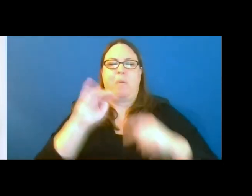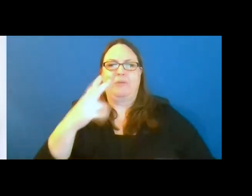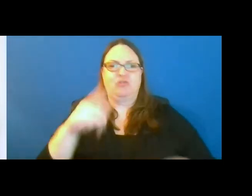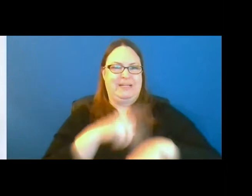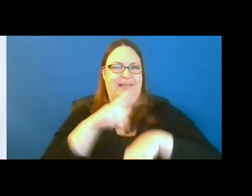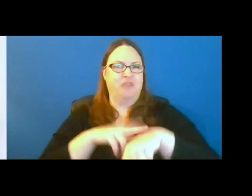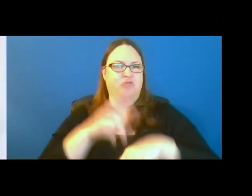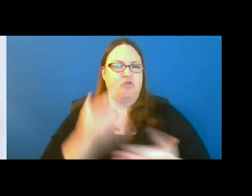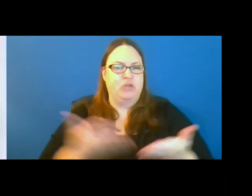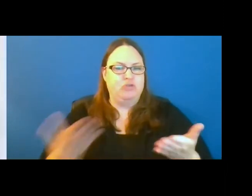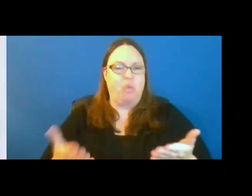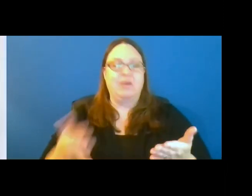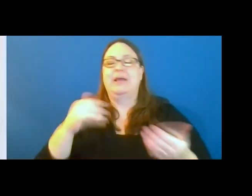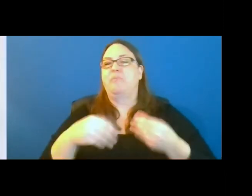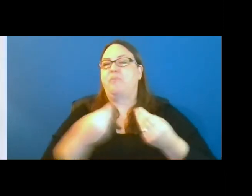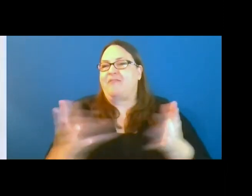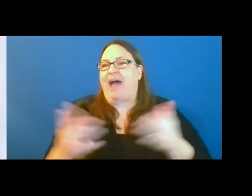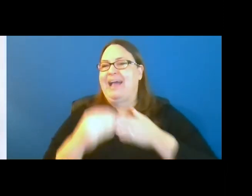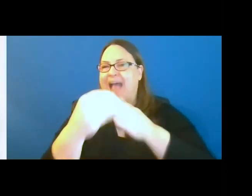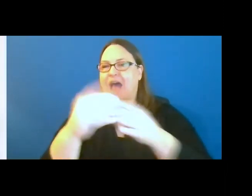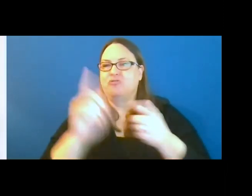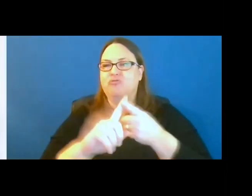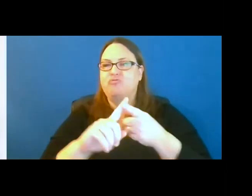They provide guidance to the department and outreach to the public.